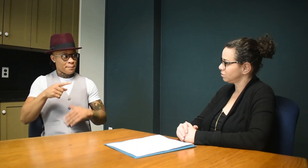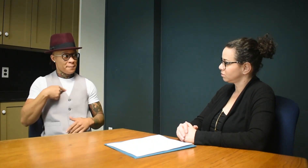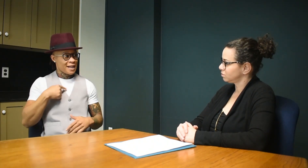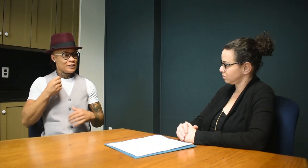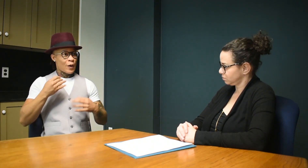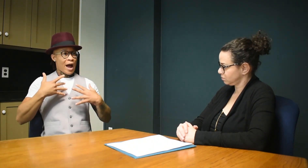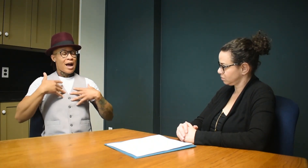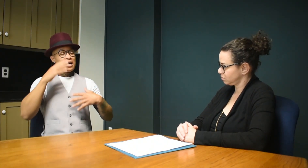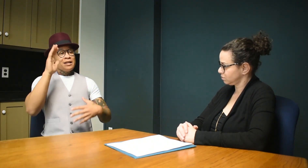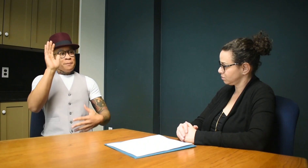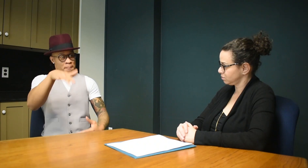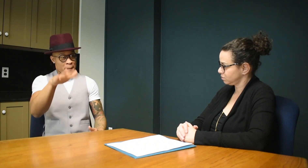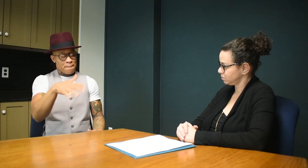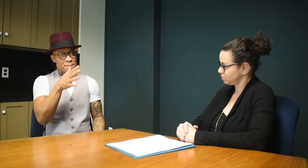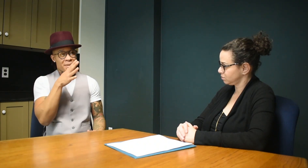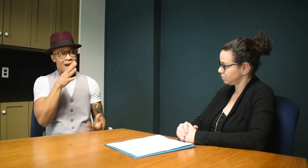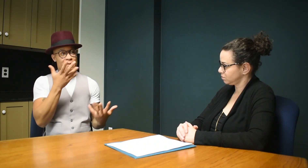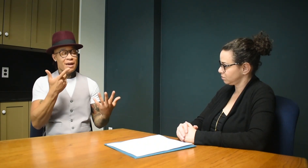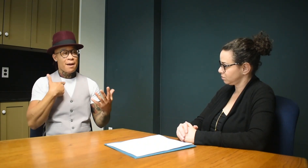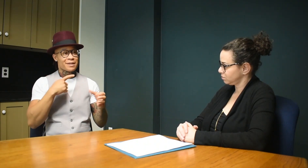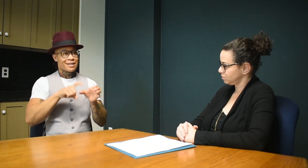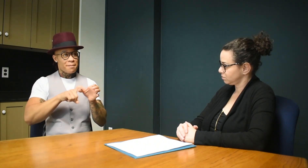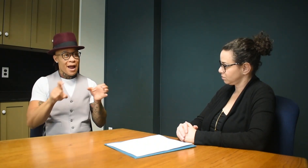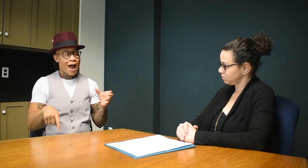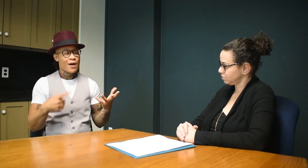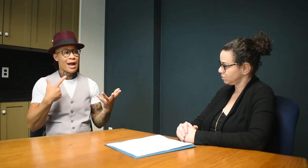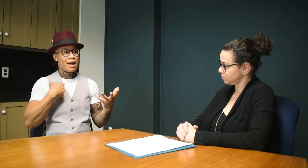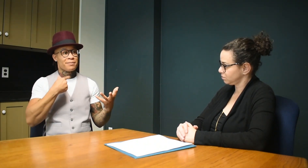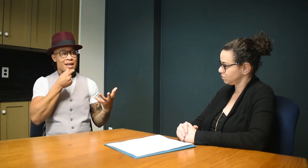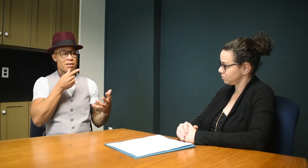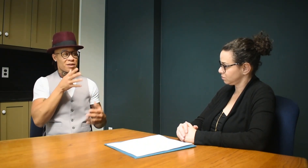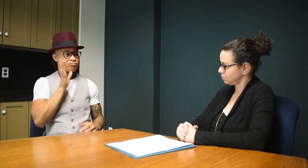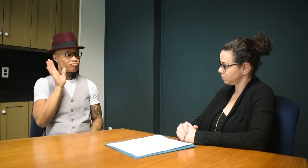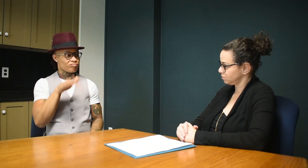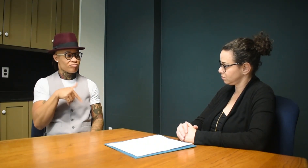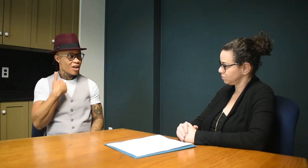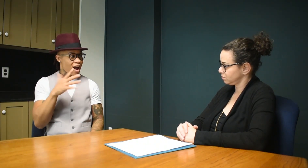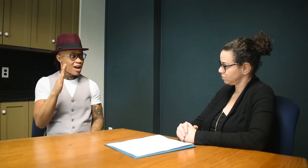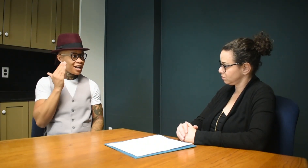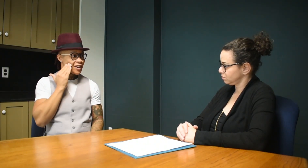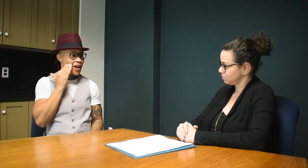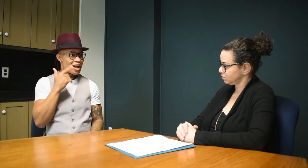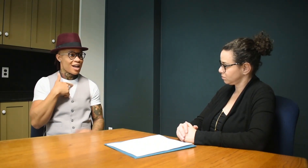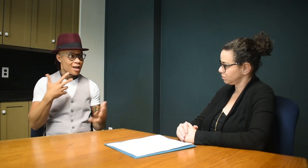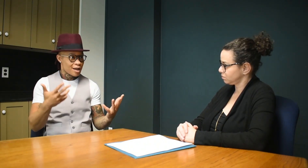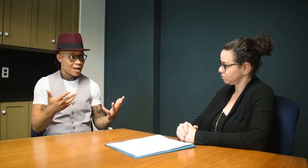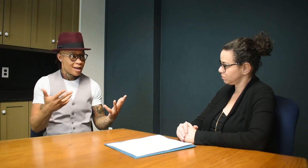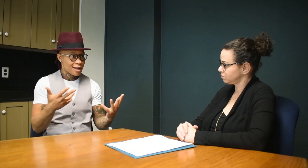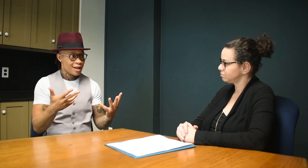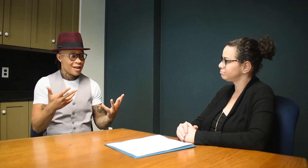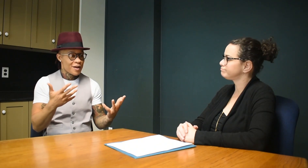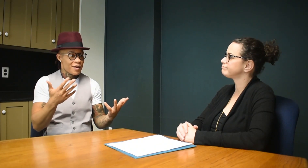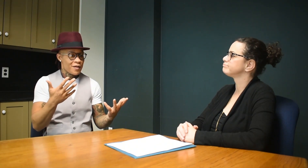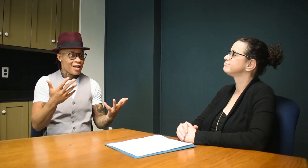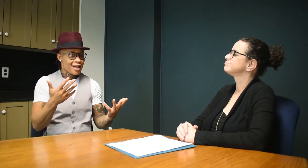I said to her, "Mom, I'm coming out. I'm gay." She said, "Oh, I know that already." I was in shock!